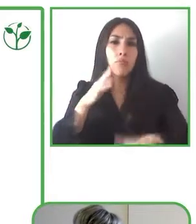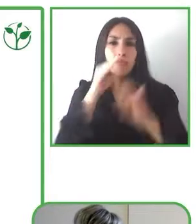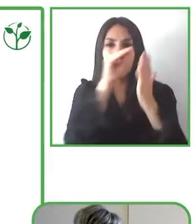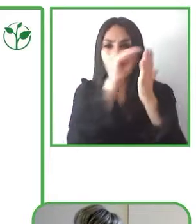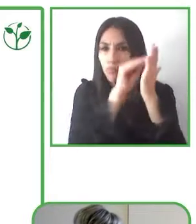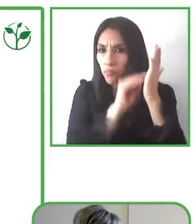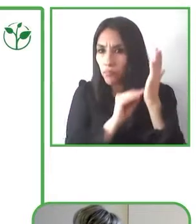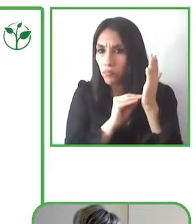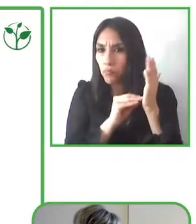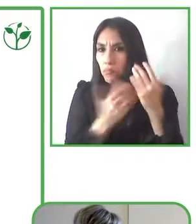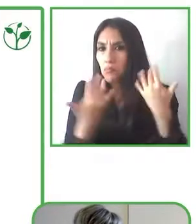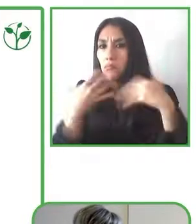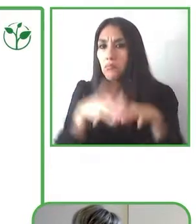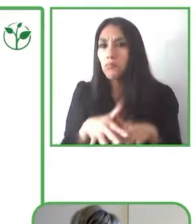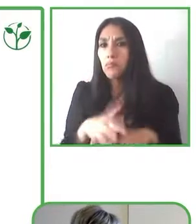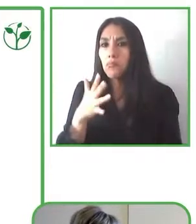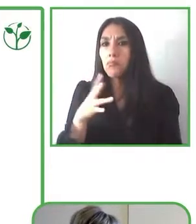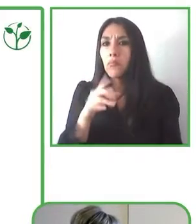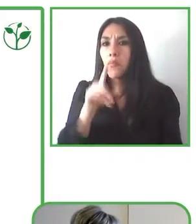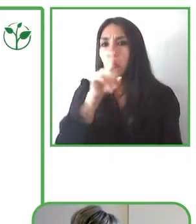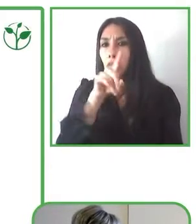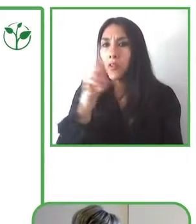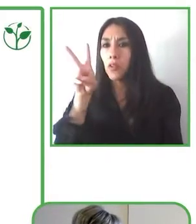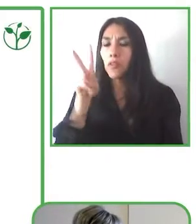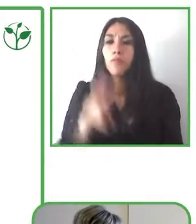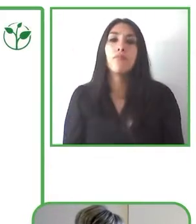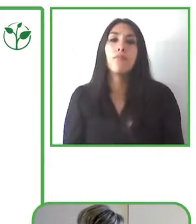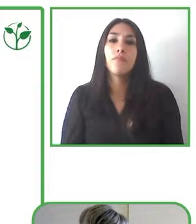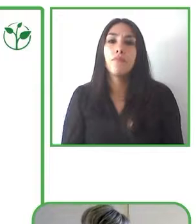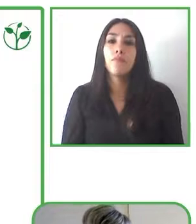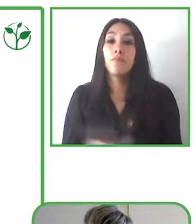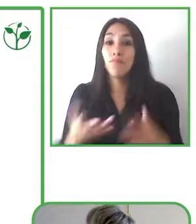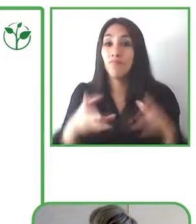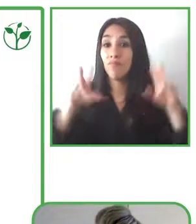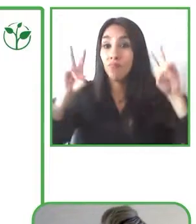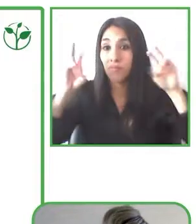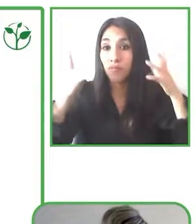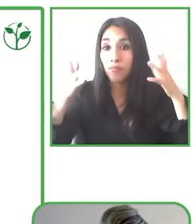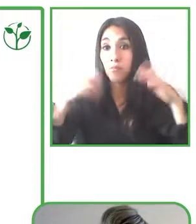that end with 12 different types of accessibility features